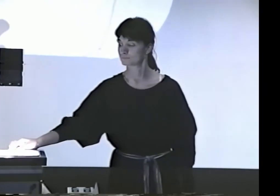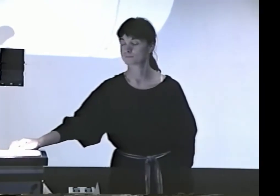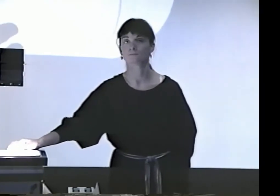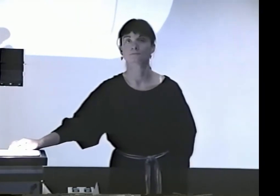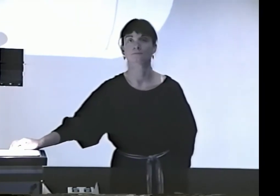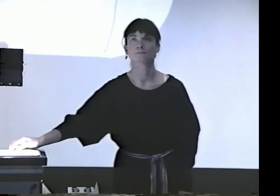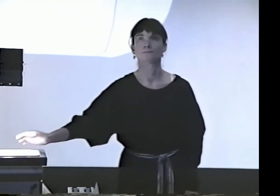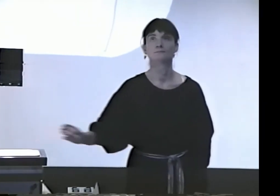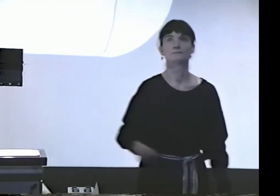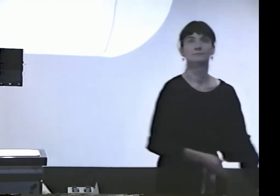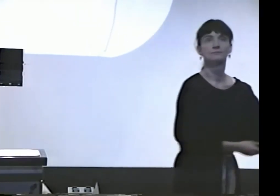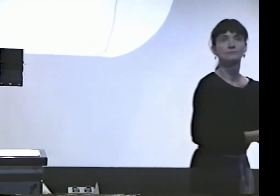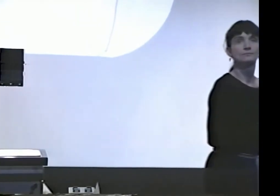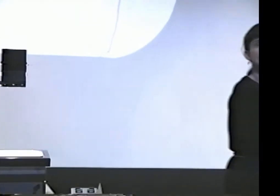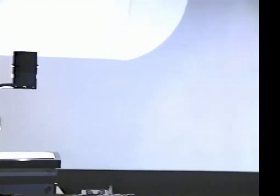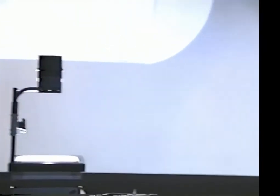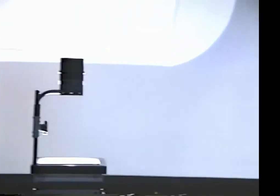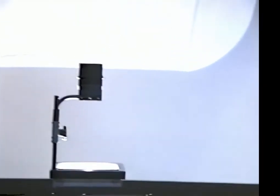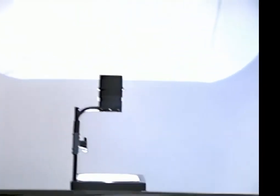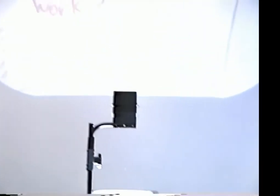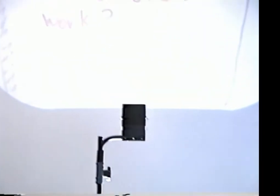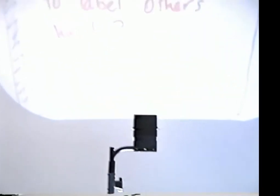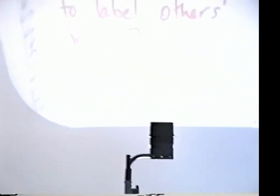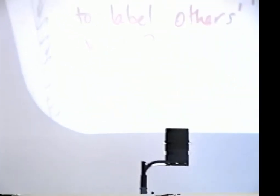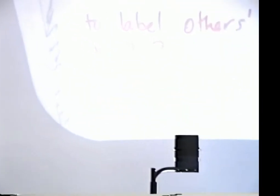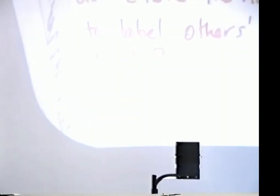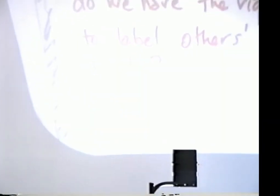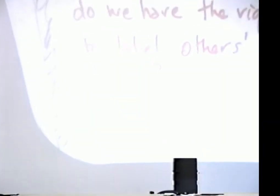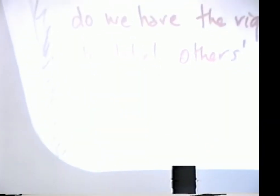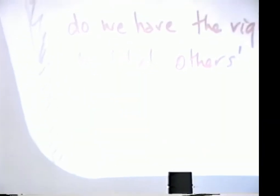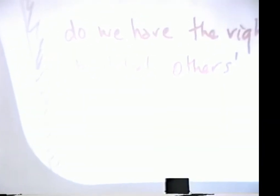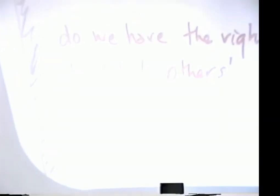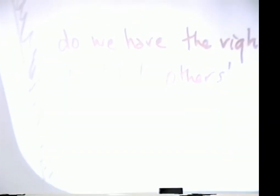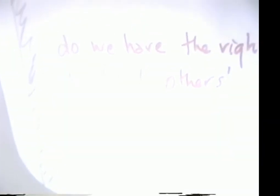CHAPTER TWO. TWO.